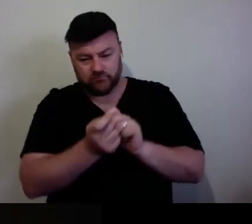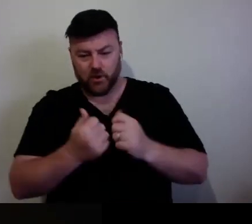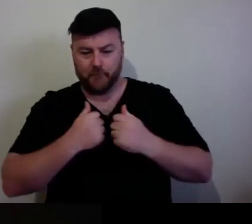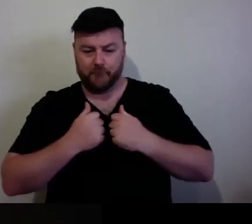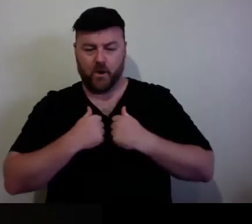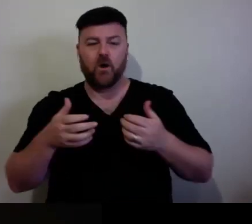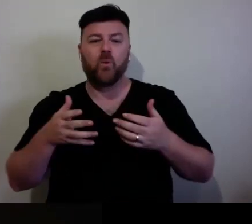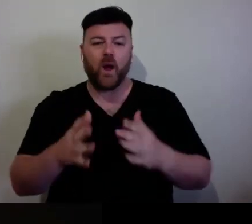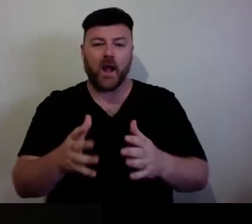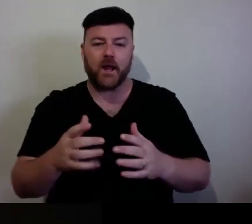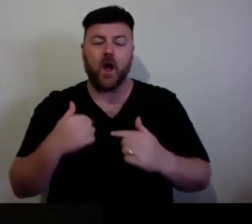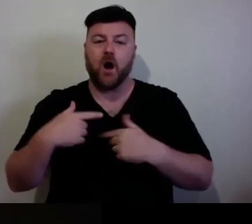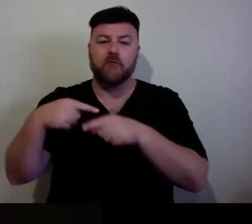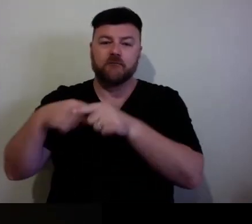wassing -- reconseptualisin go my design the plural-verse.